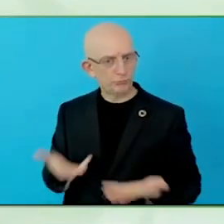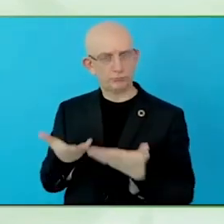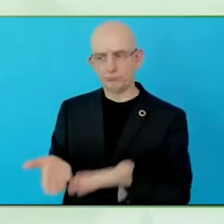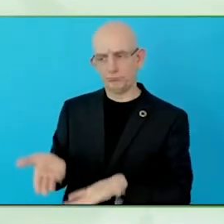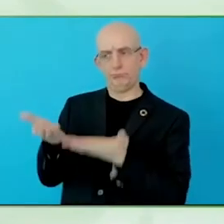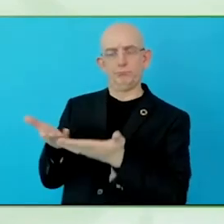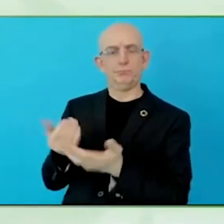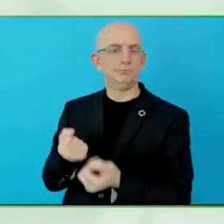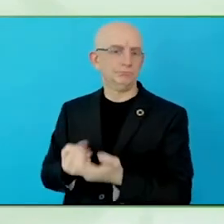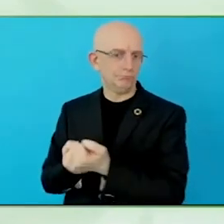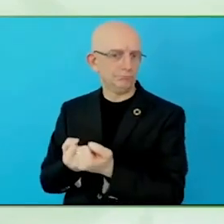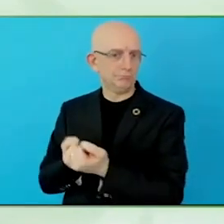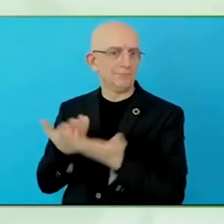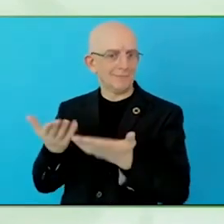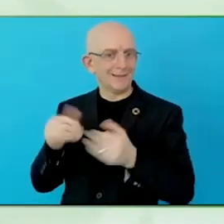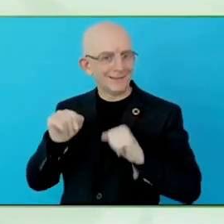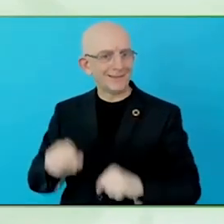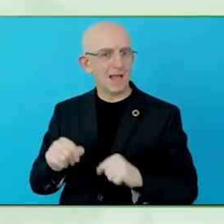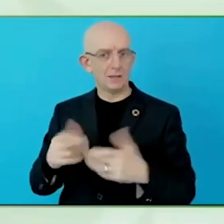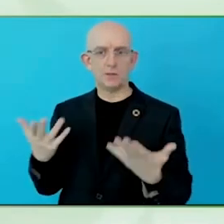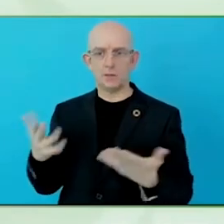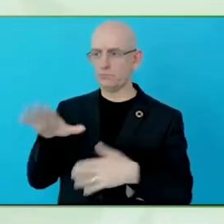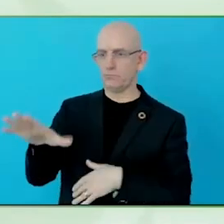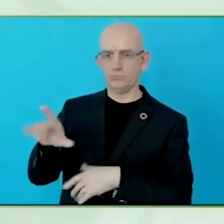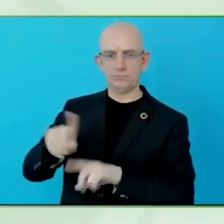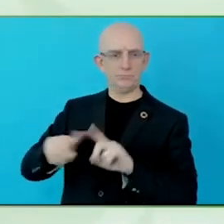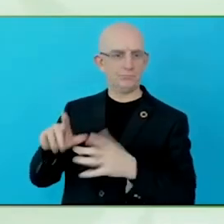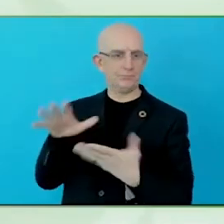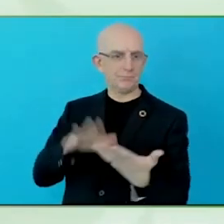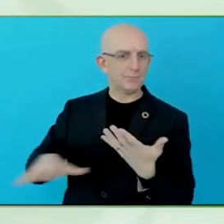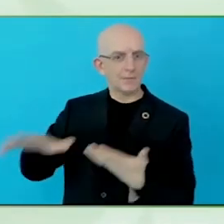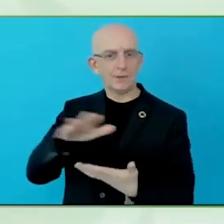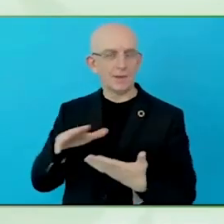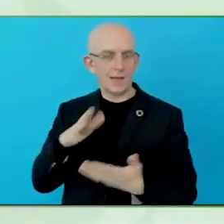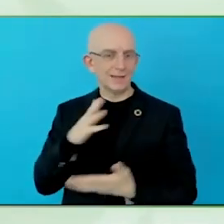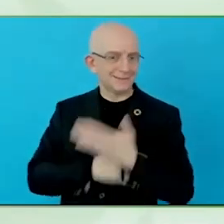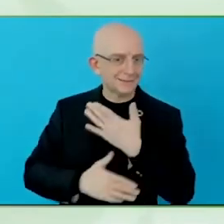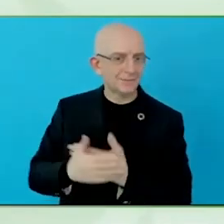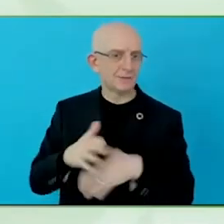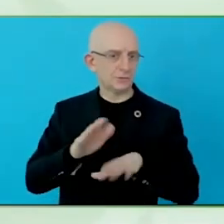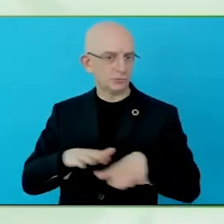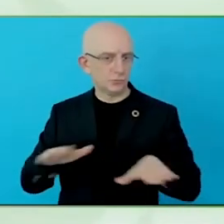organisations like UNESCO, we are one of the special agencies of the